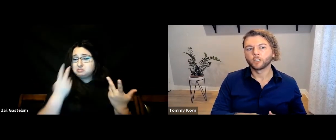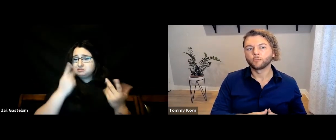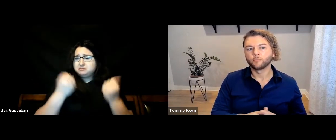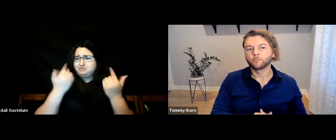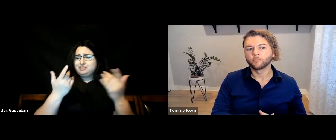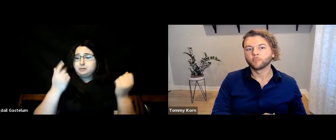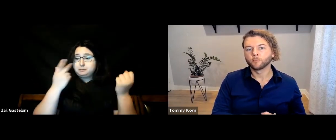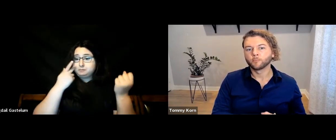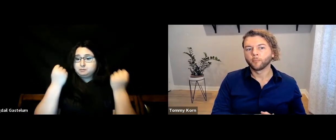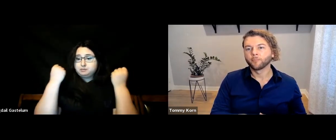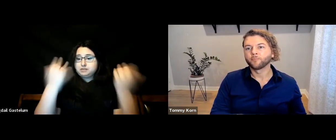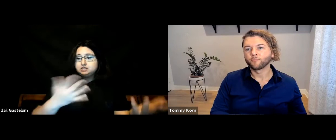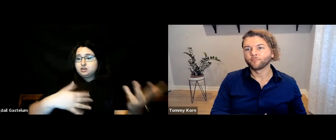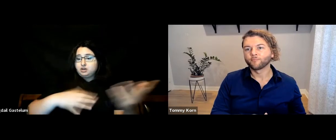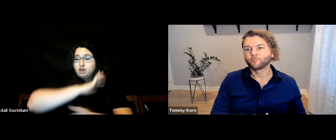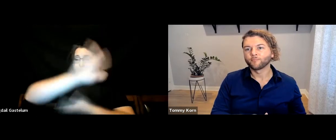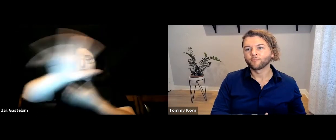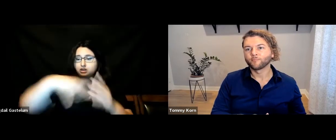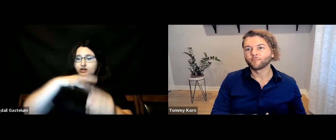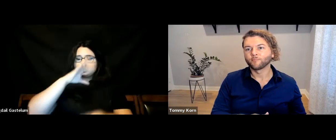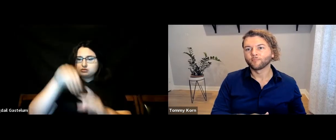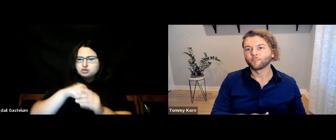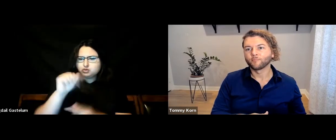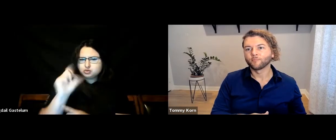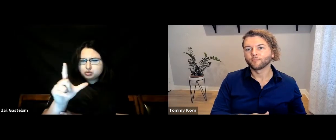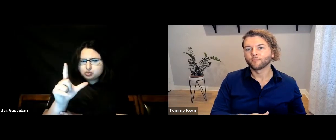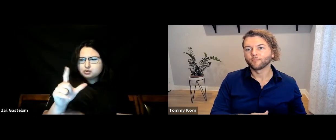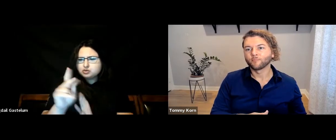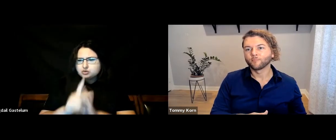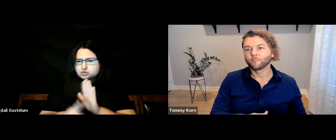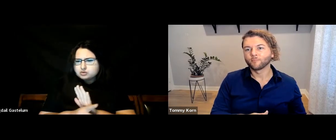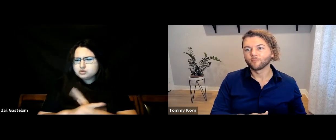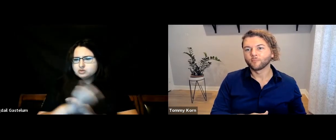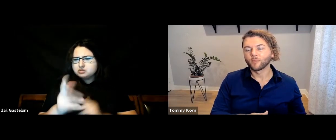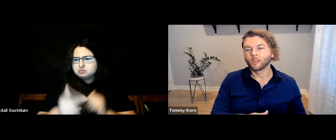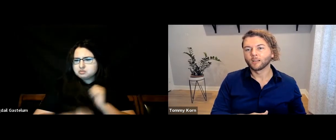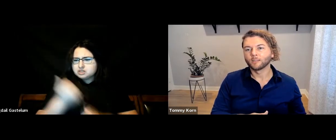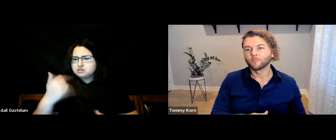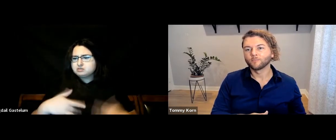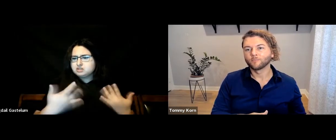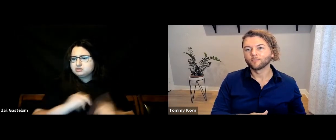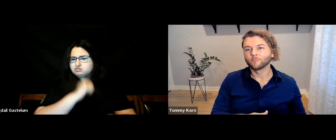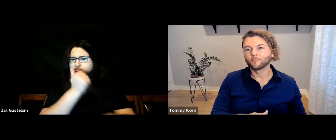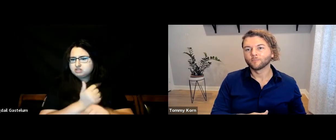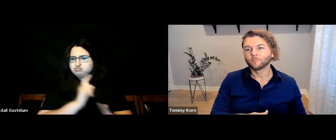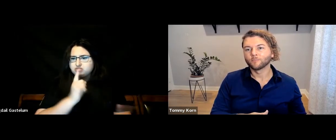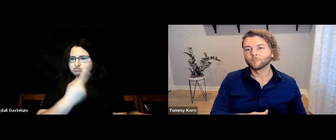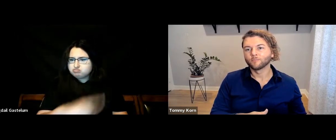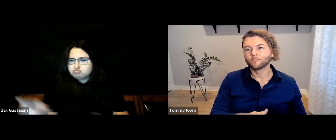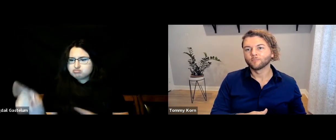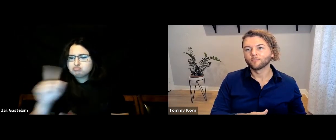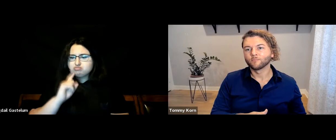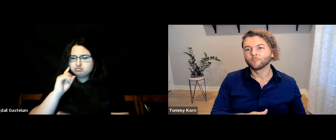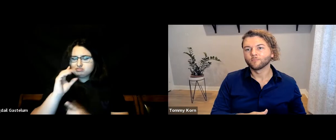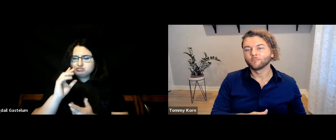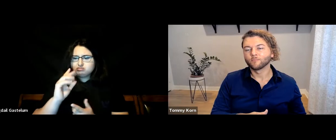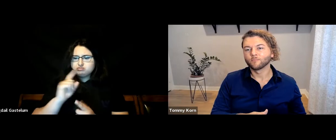Seeing that the majority of the show involved a lot of ASL principles and most of the events were based on true happenings